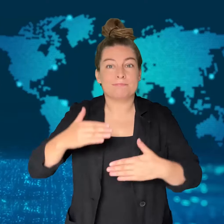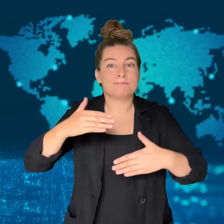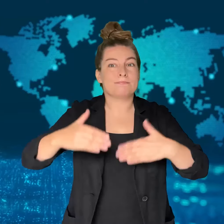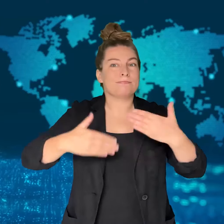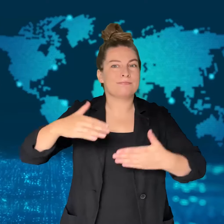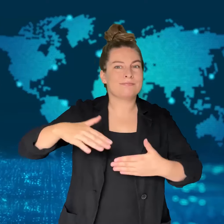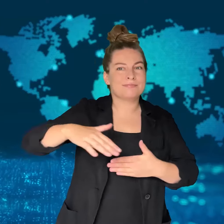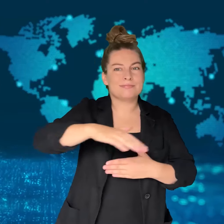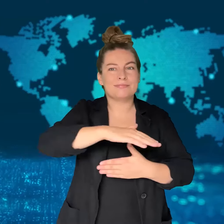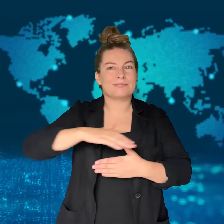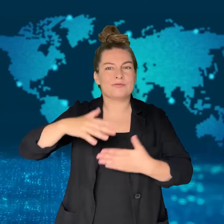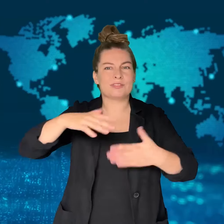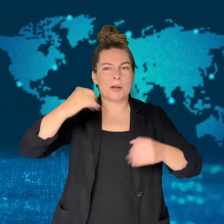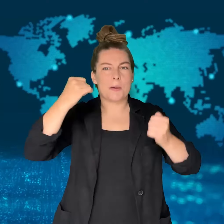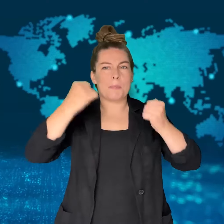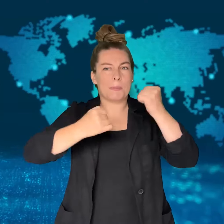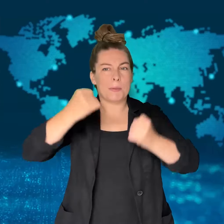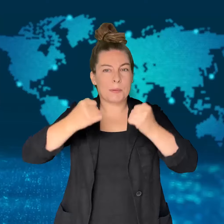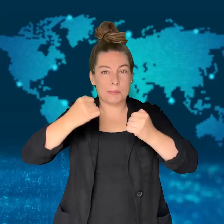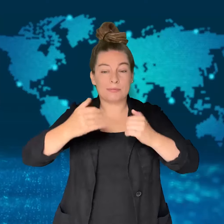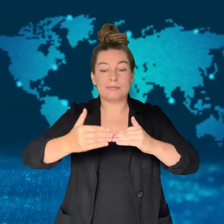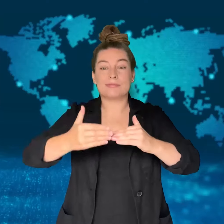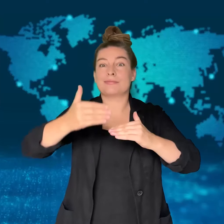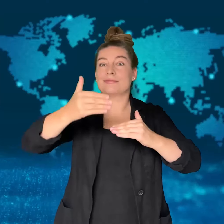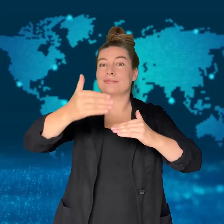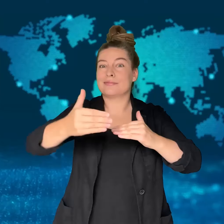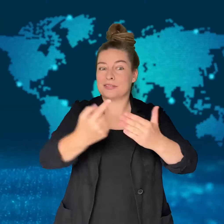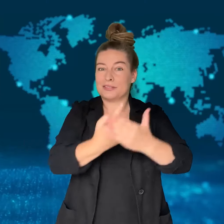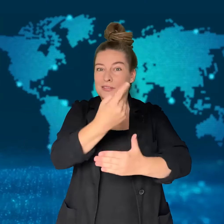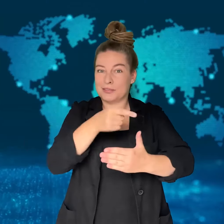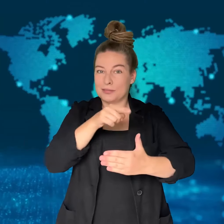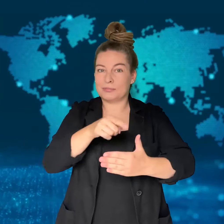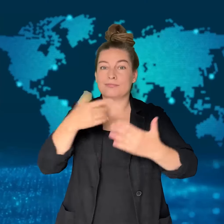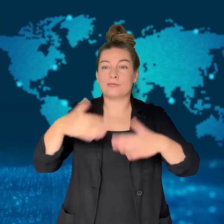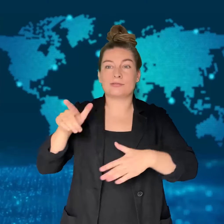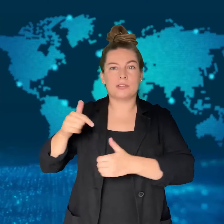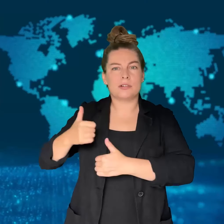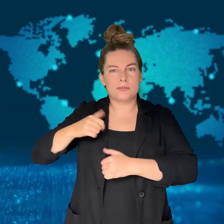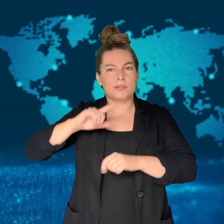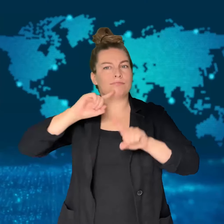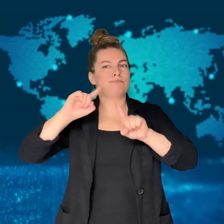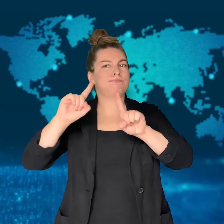After that, rockets were fired from a humanitarian zone in Gaza,